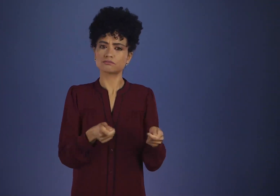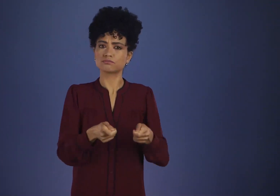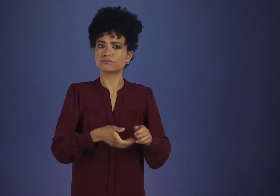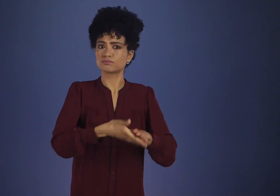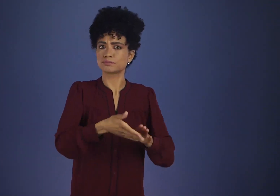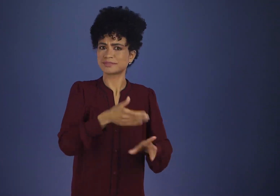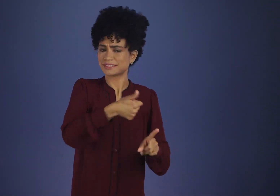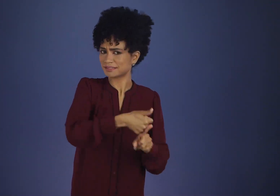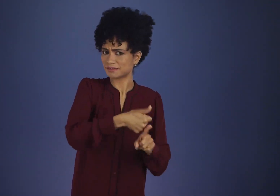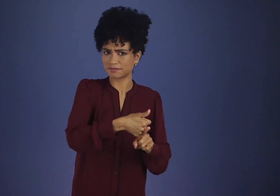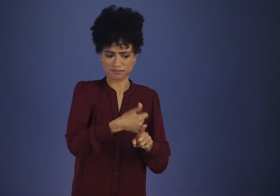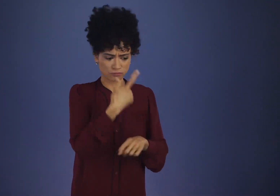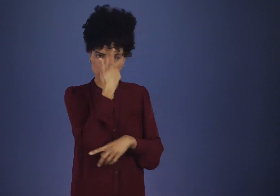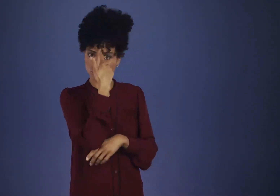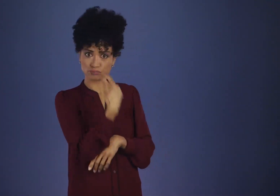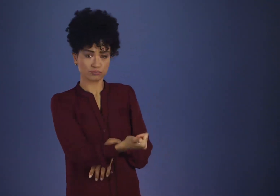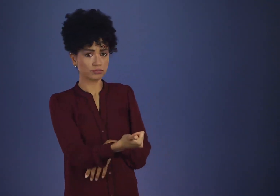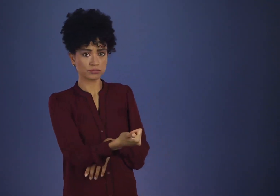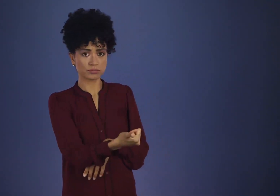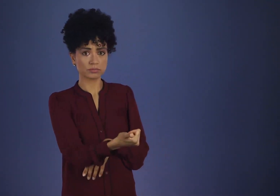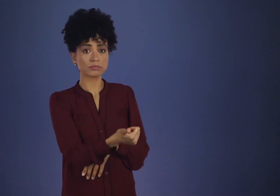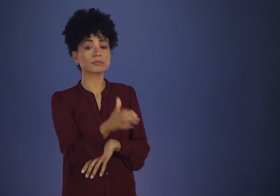except when A.A. as a whole is threatened.